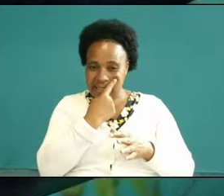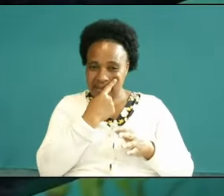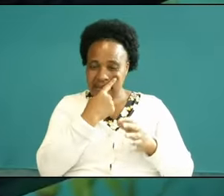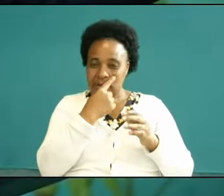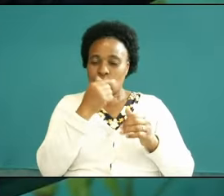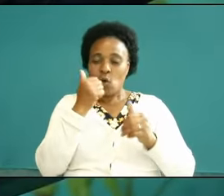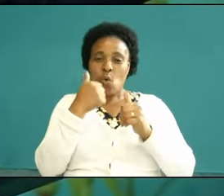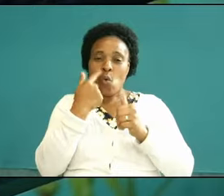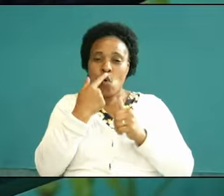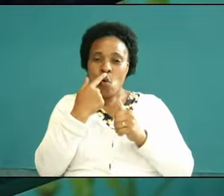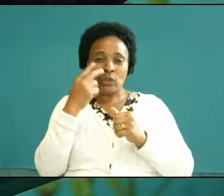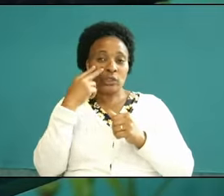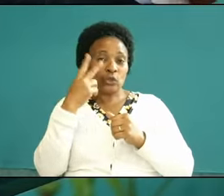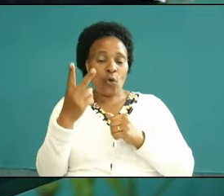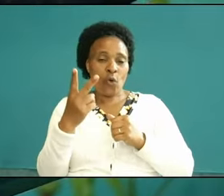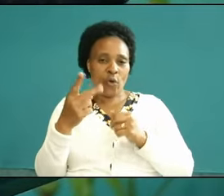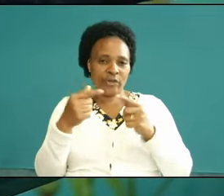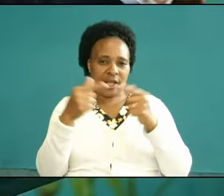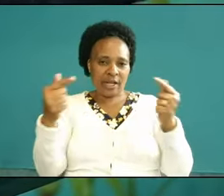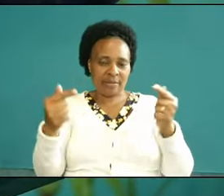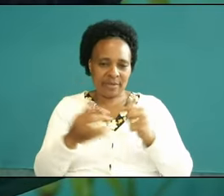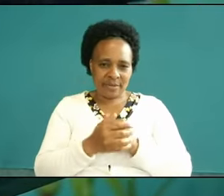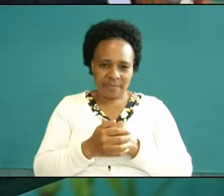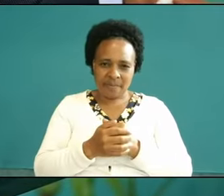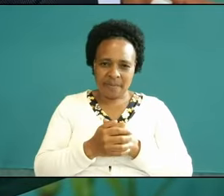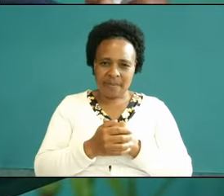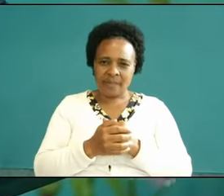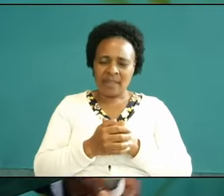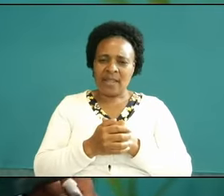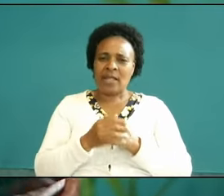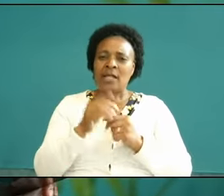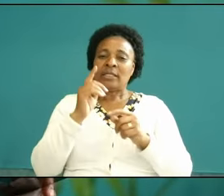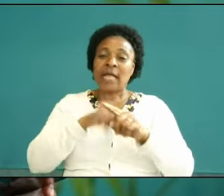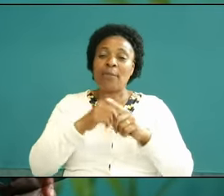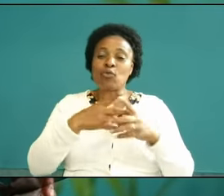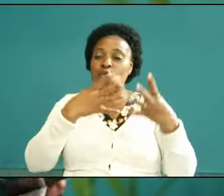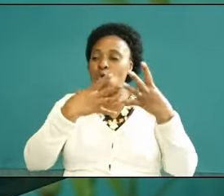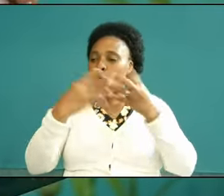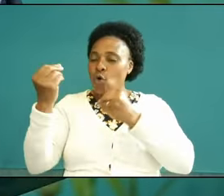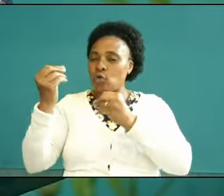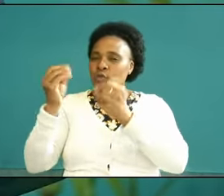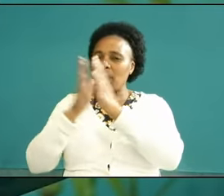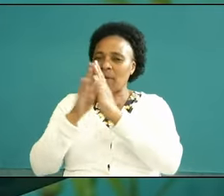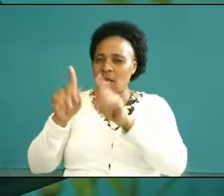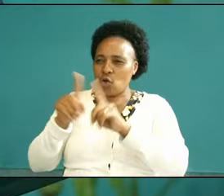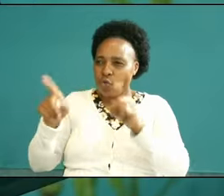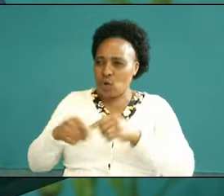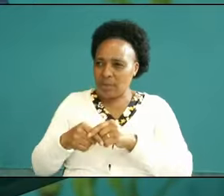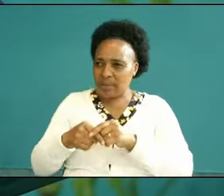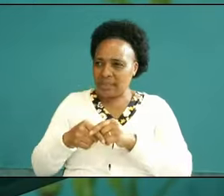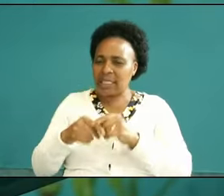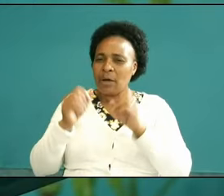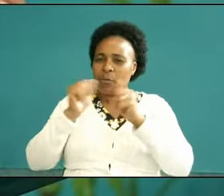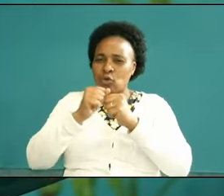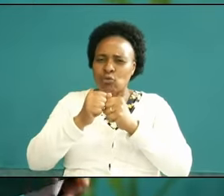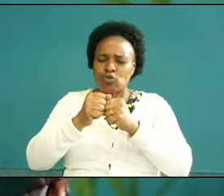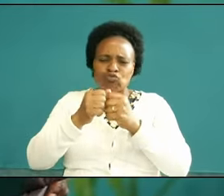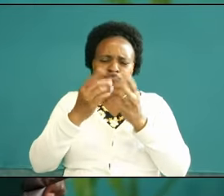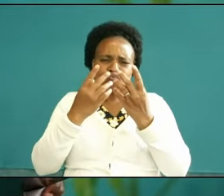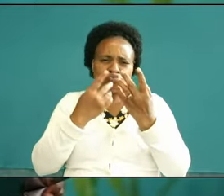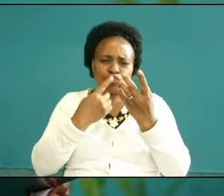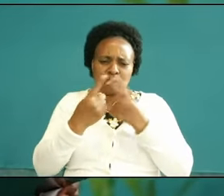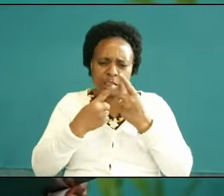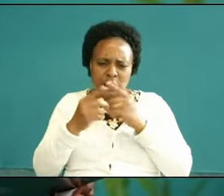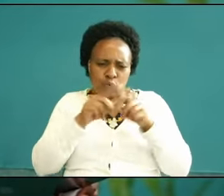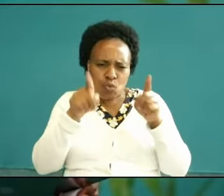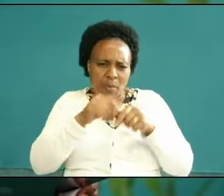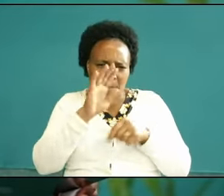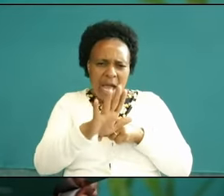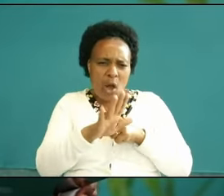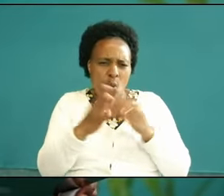enemy I said go into the prayer room but transpose and go to the spirit room where you will see what